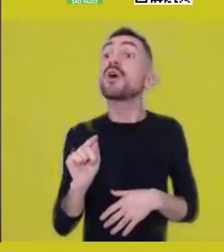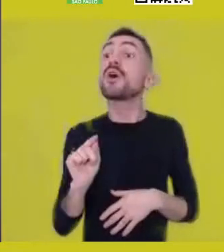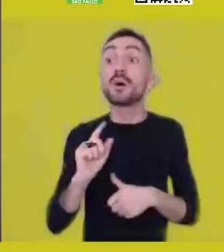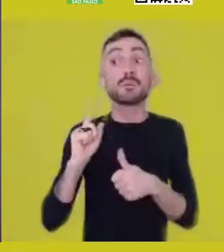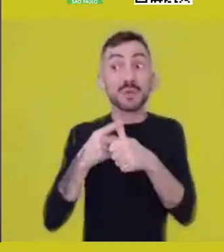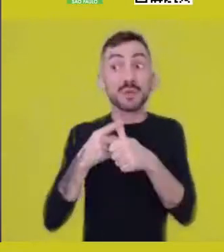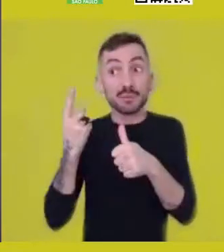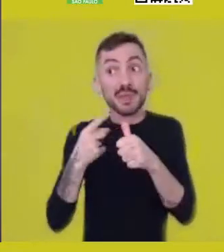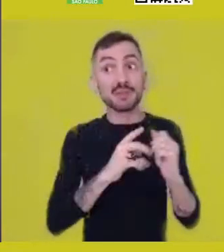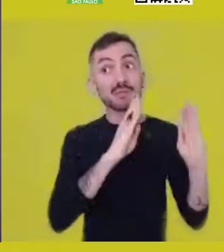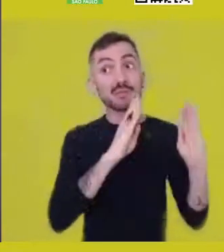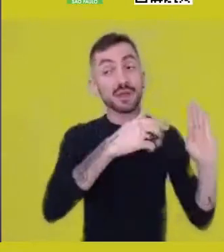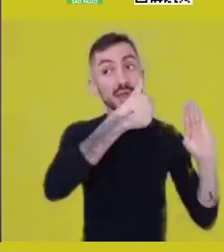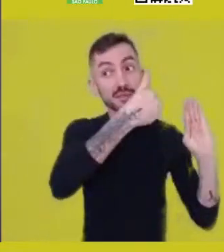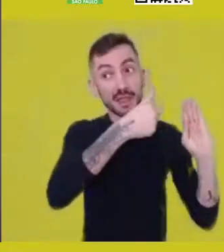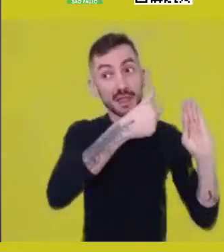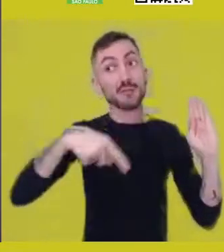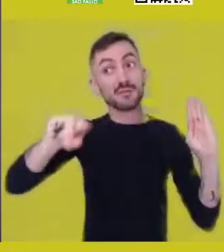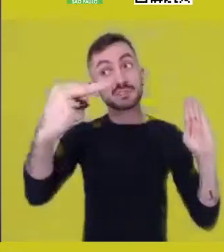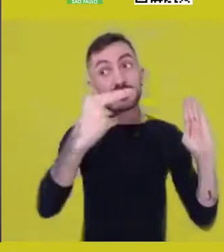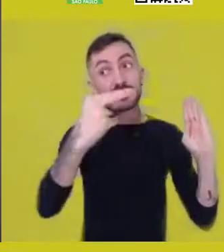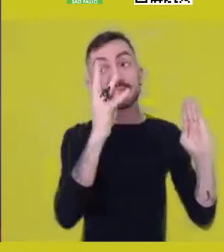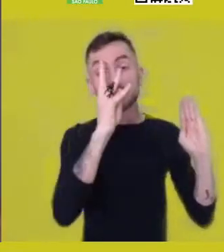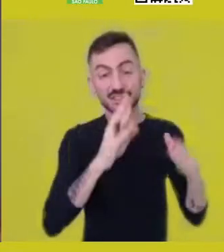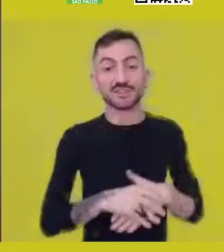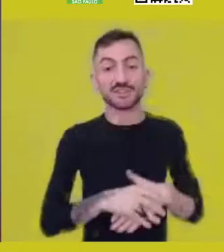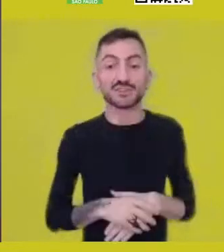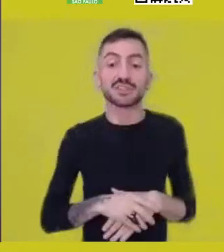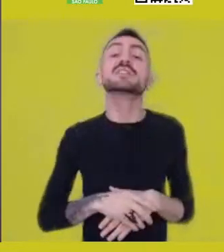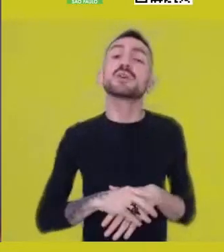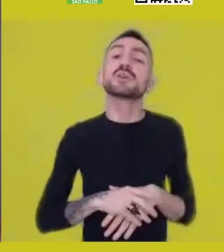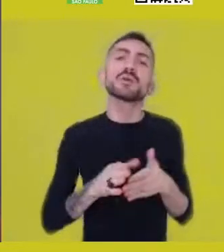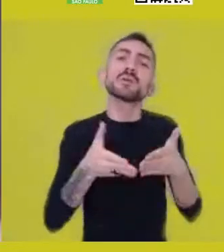so we kindly ask that they register their attendance through the link